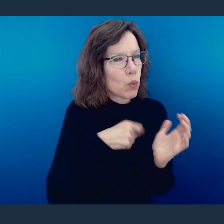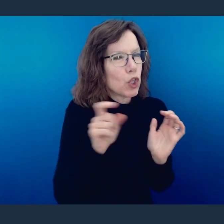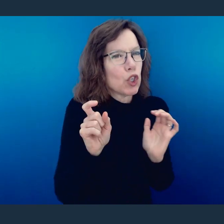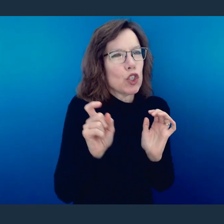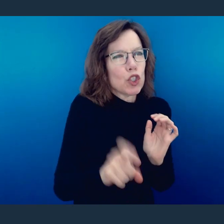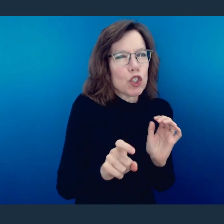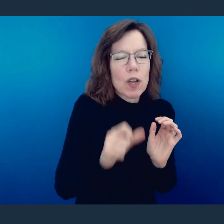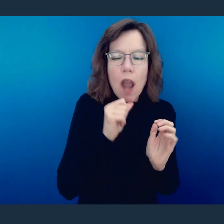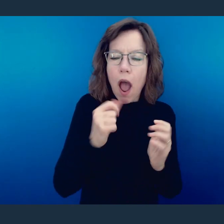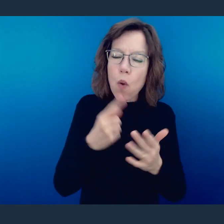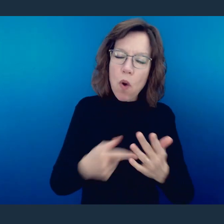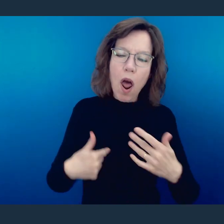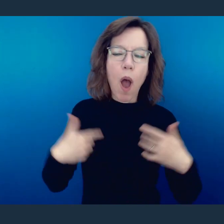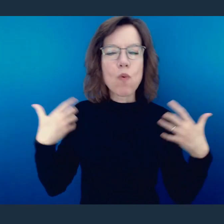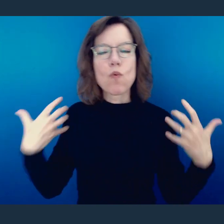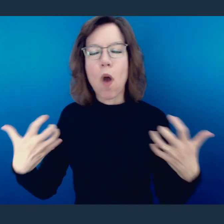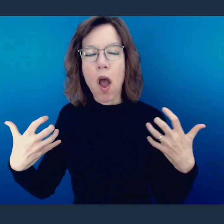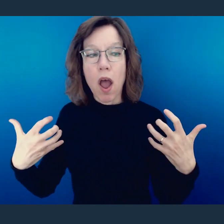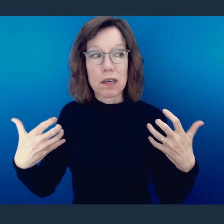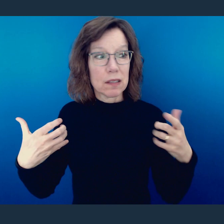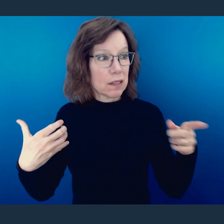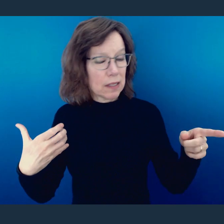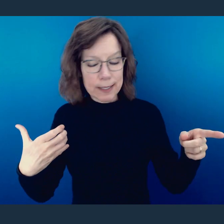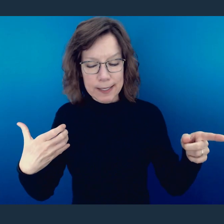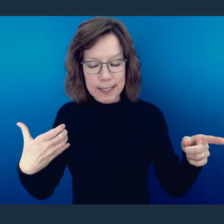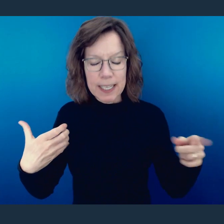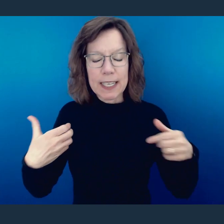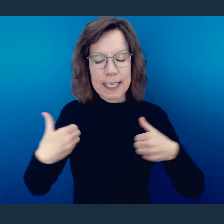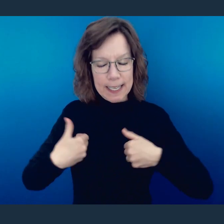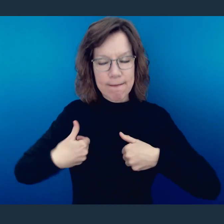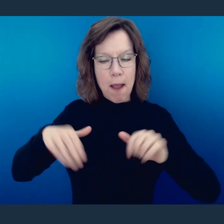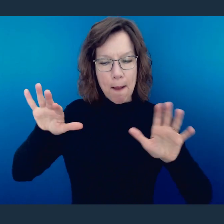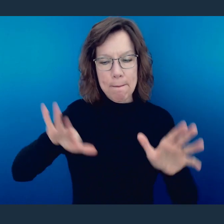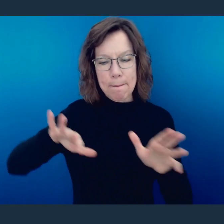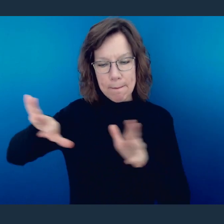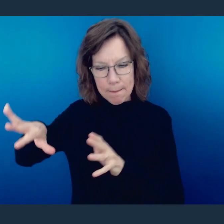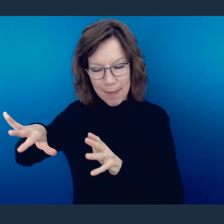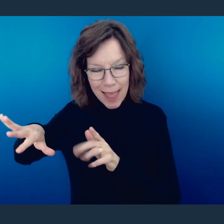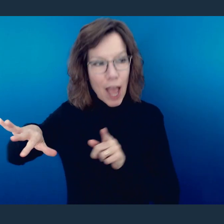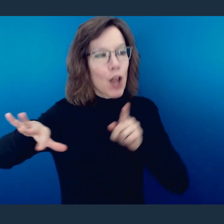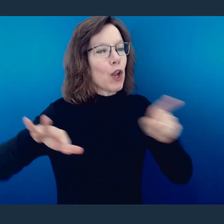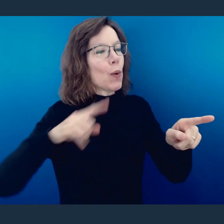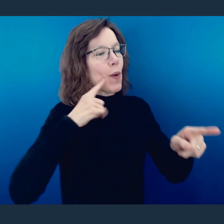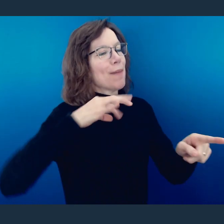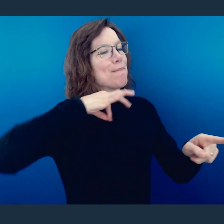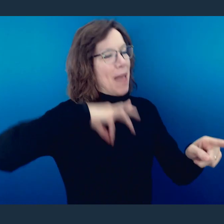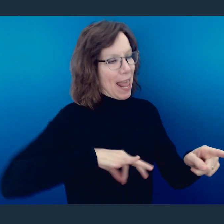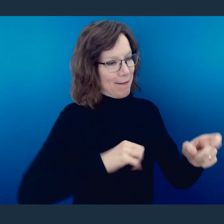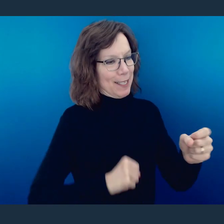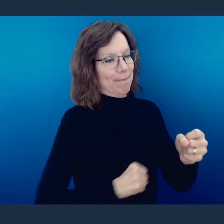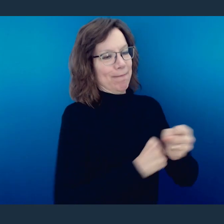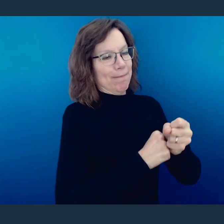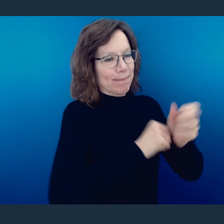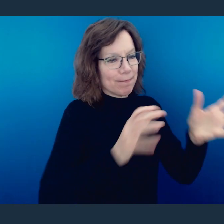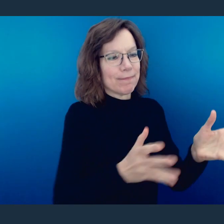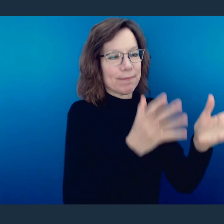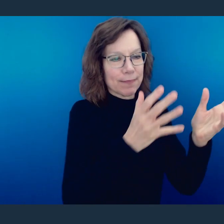right to do what we want for the good of someone else so that they might be built up. You see,